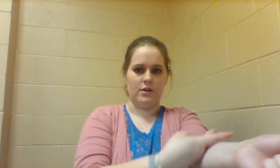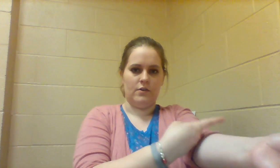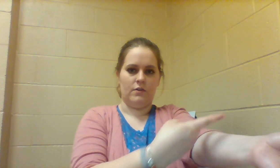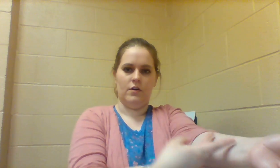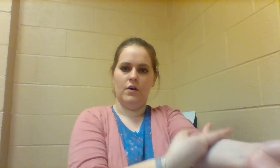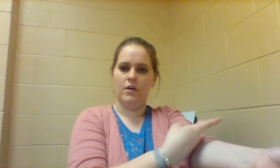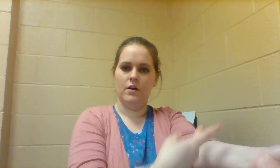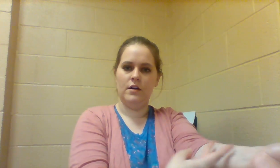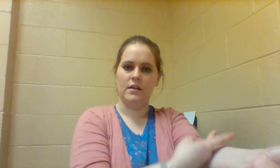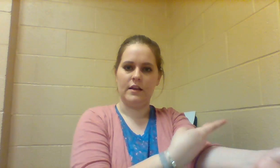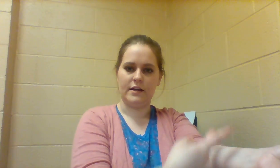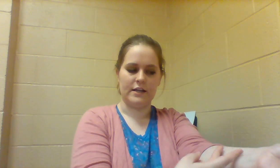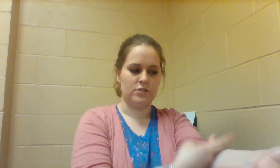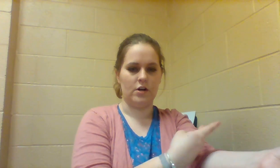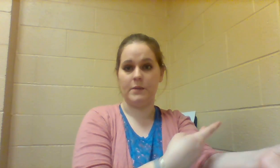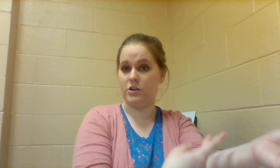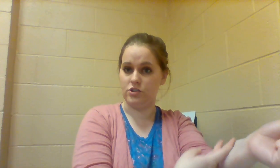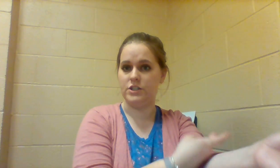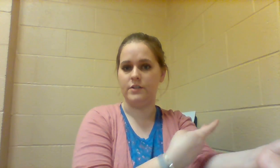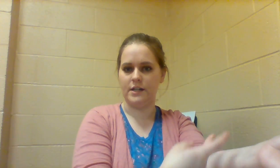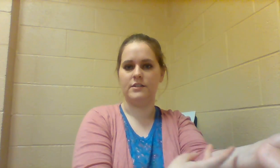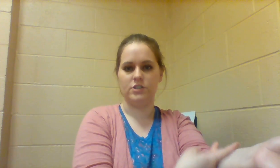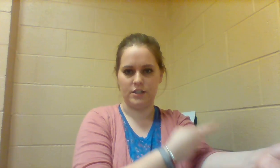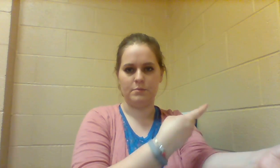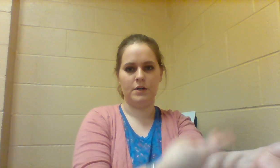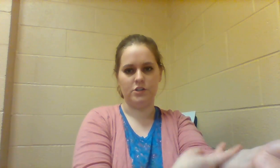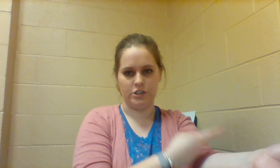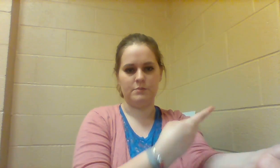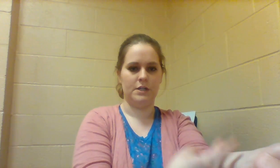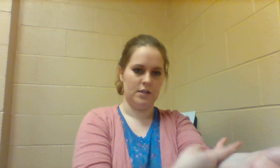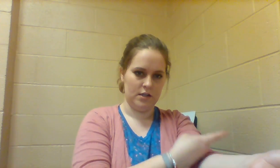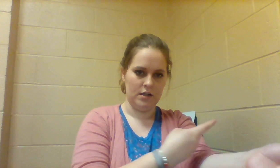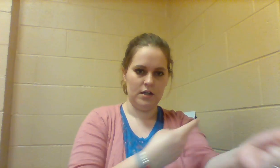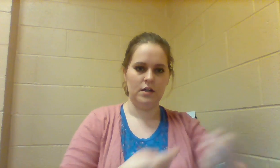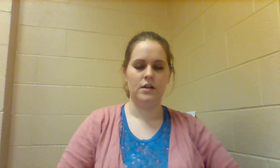go against your arm like you're shearing a SHEEP, SHEEP